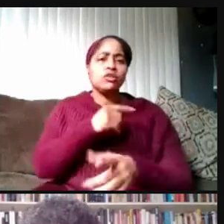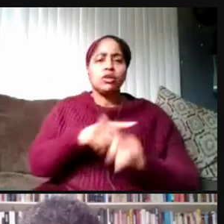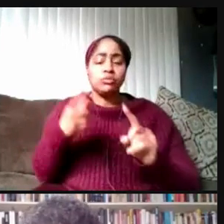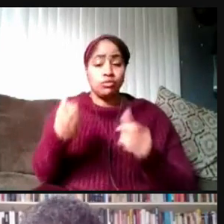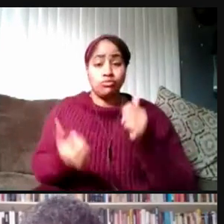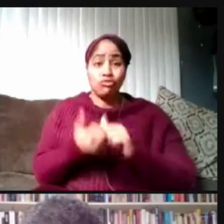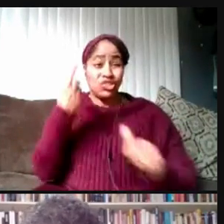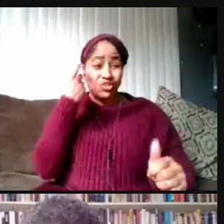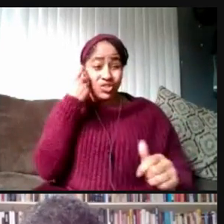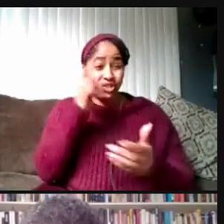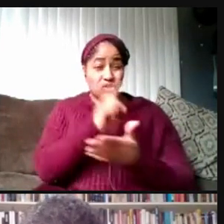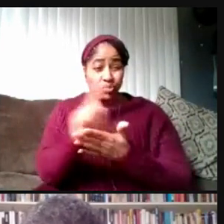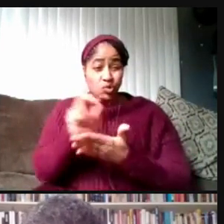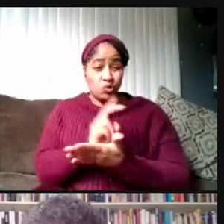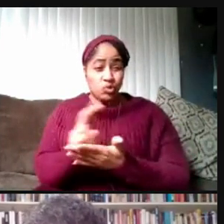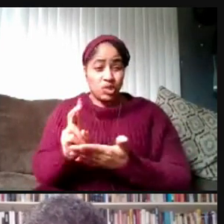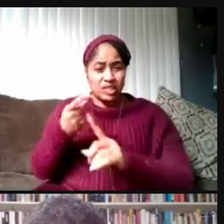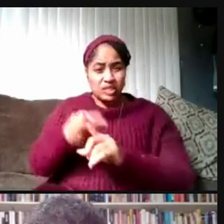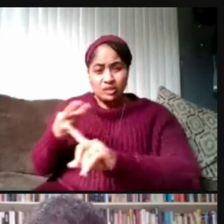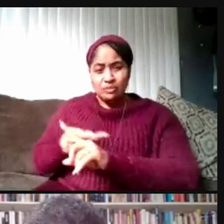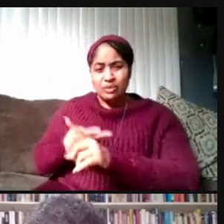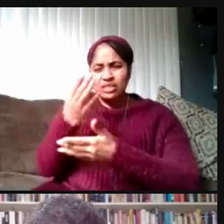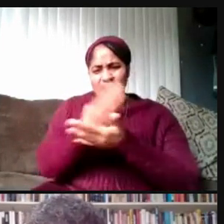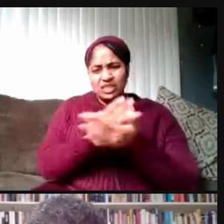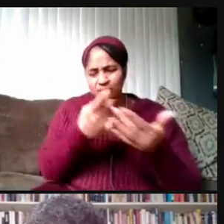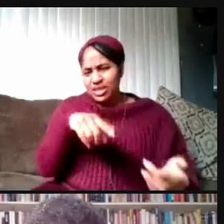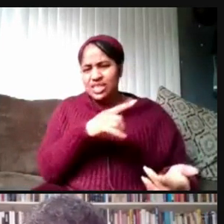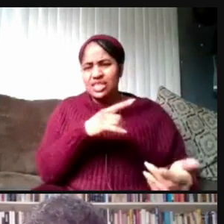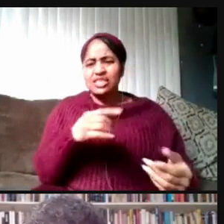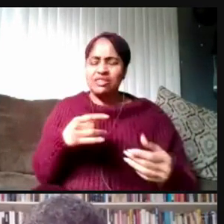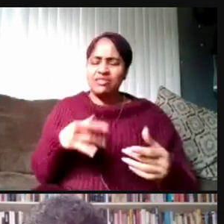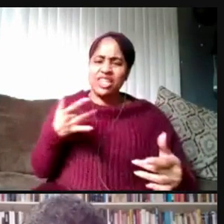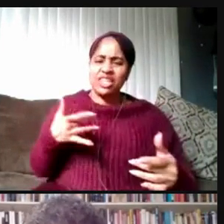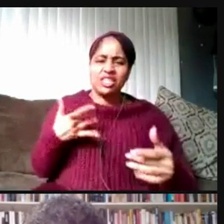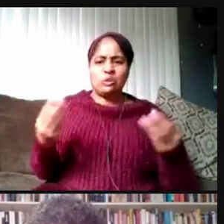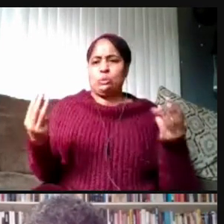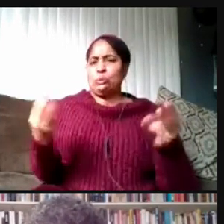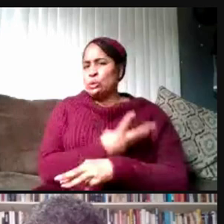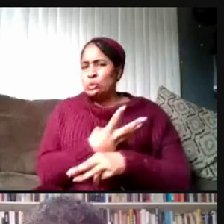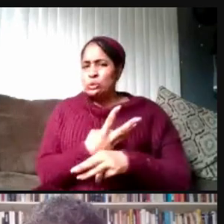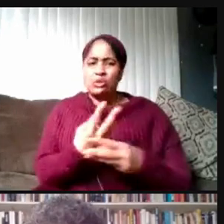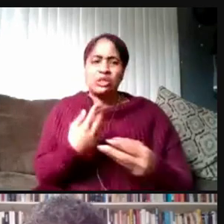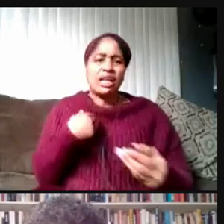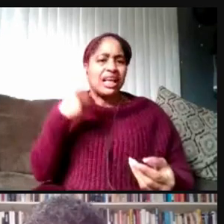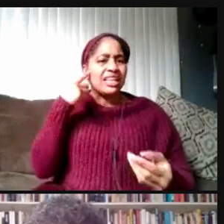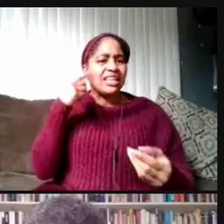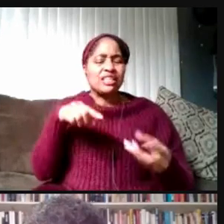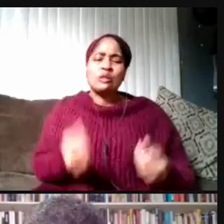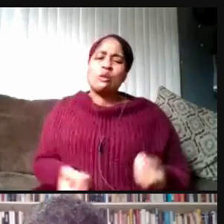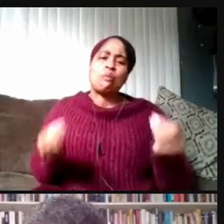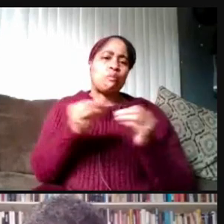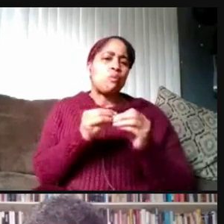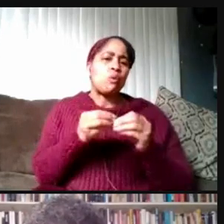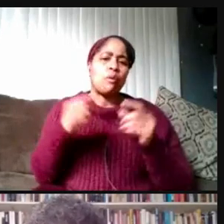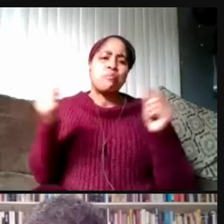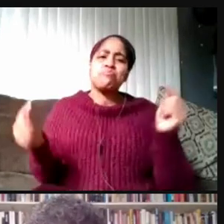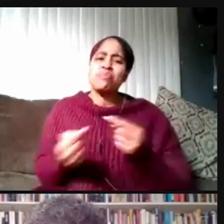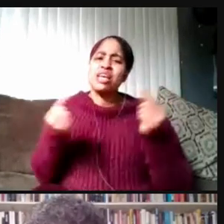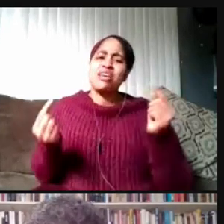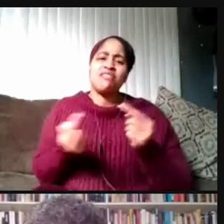there's been an escalation in some of these sentiments. And I just, I think somehow this is so much more painful on the heels of months and months of isolation.